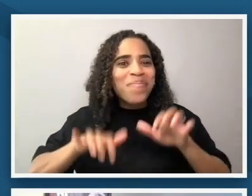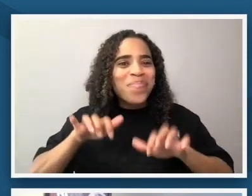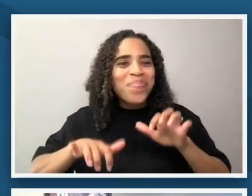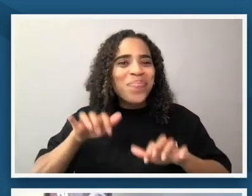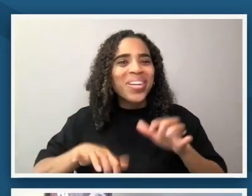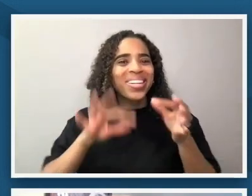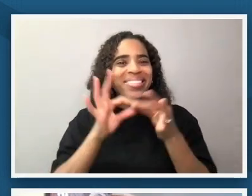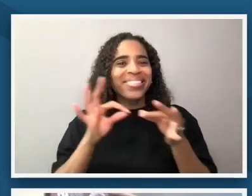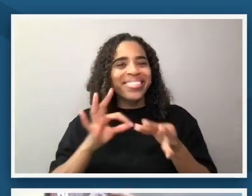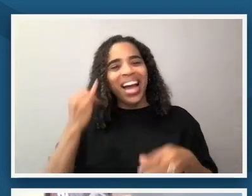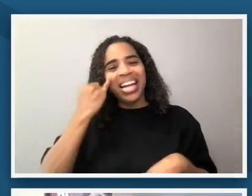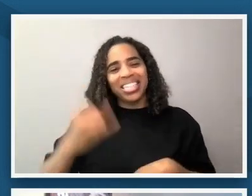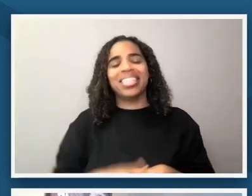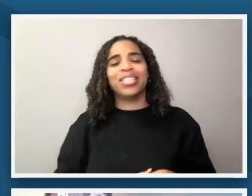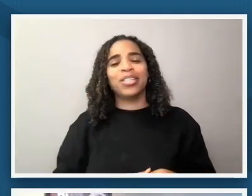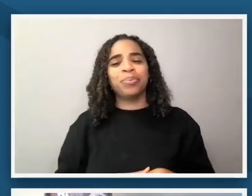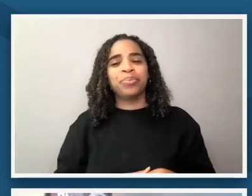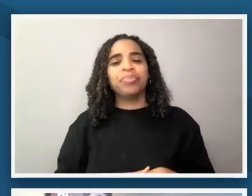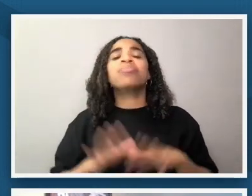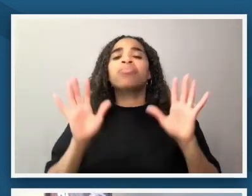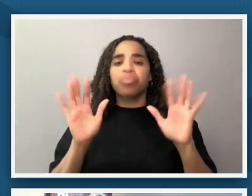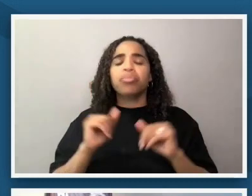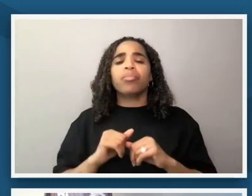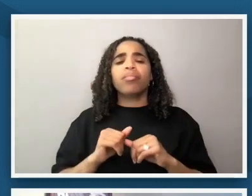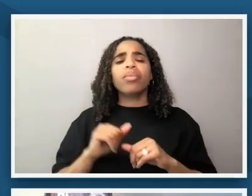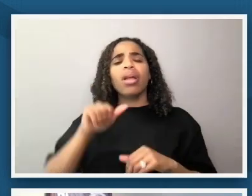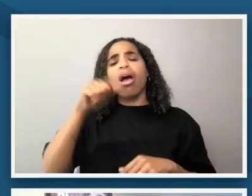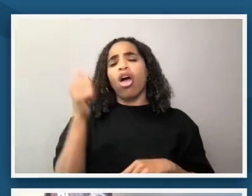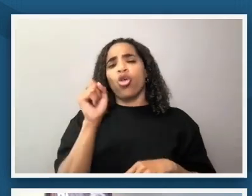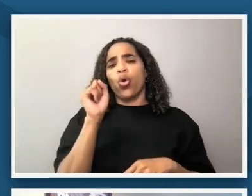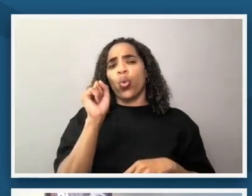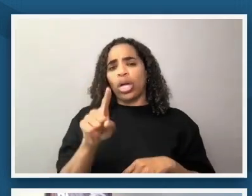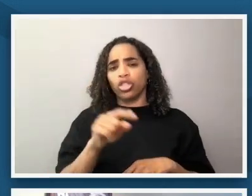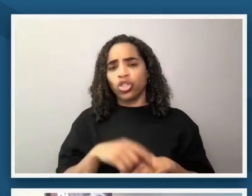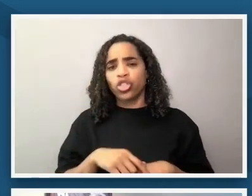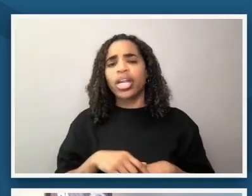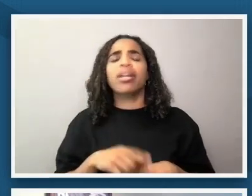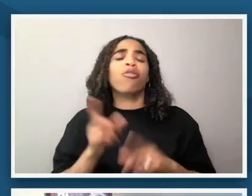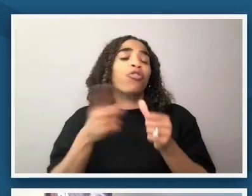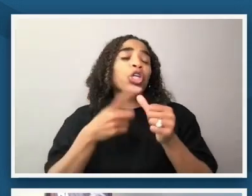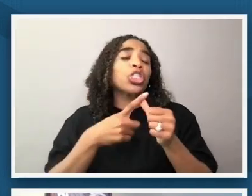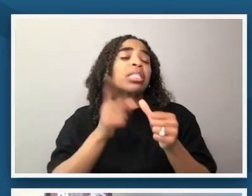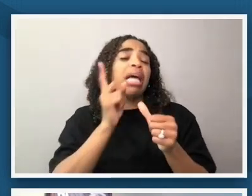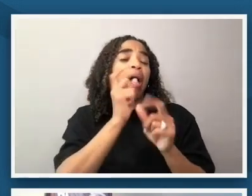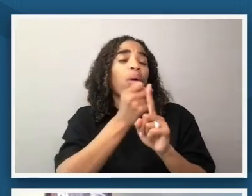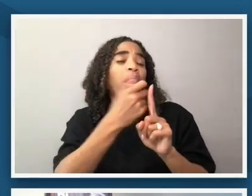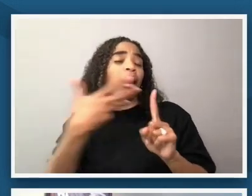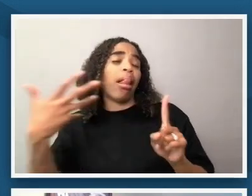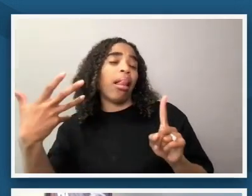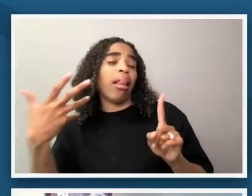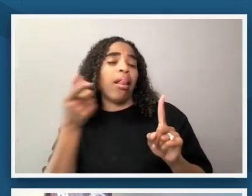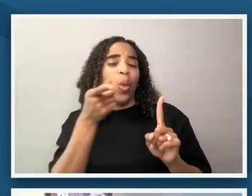back with a follow-up question once we've had a little bit of context um